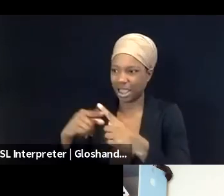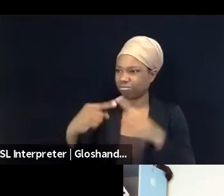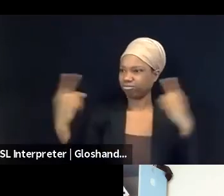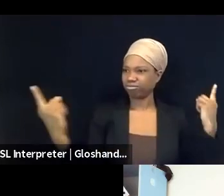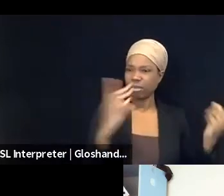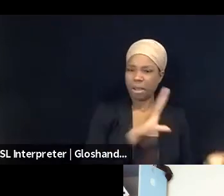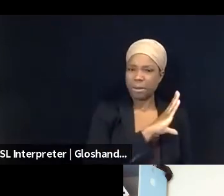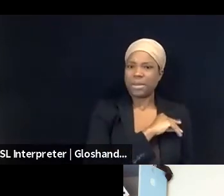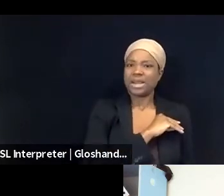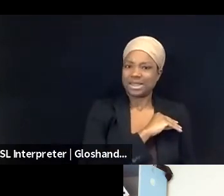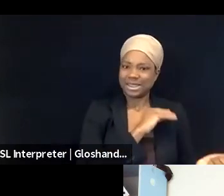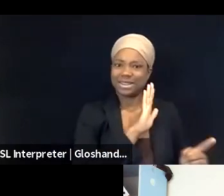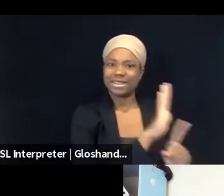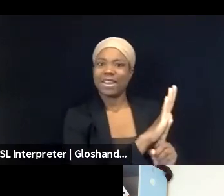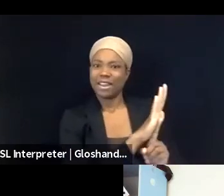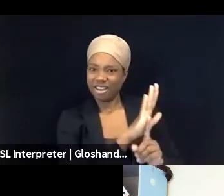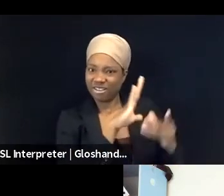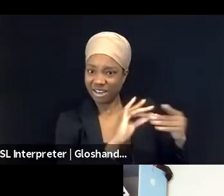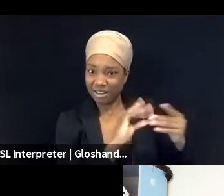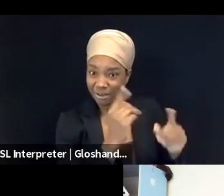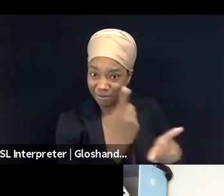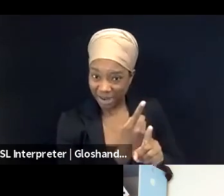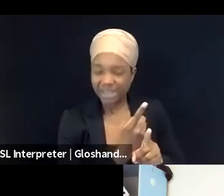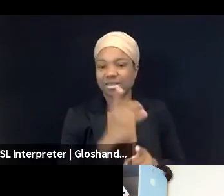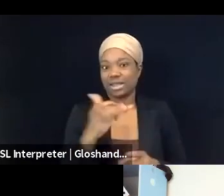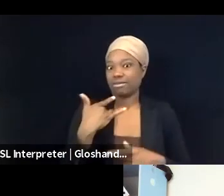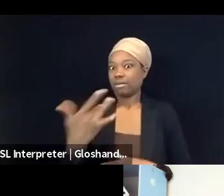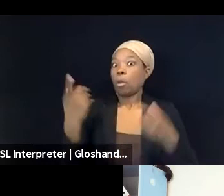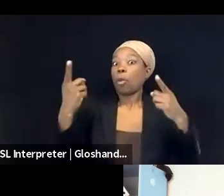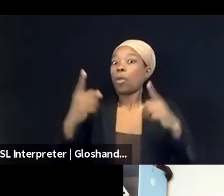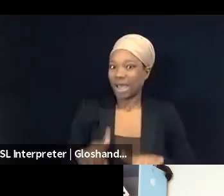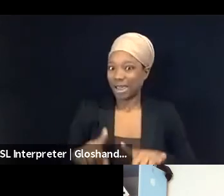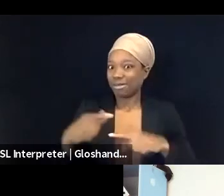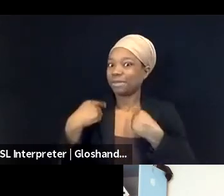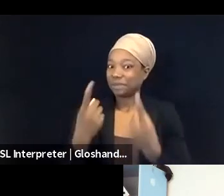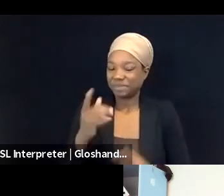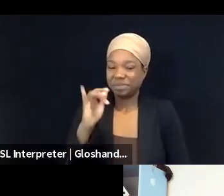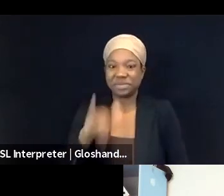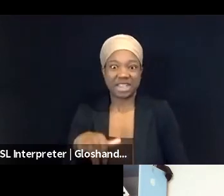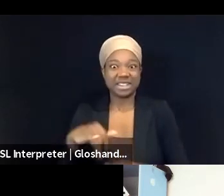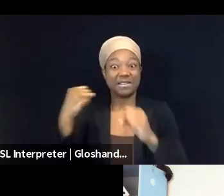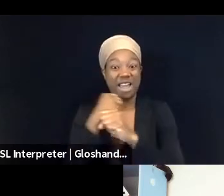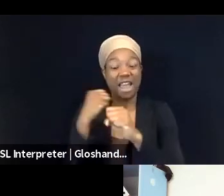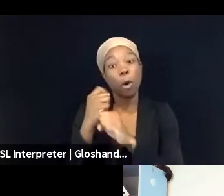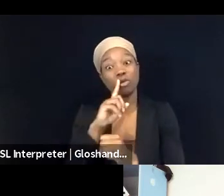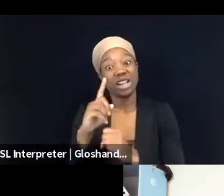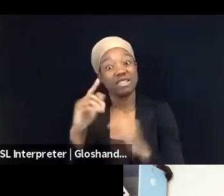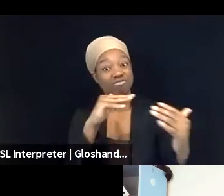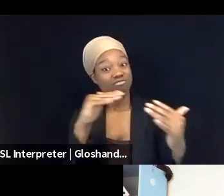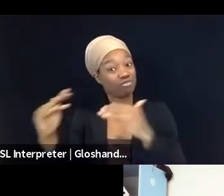So, this is normally what's happening, and this is the fight or the war that's happening in the last year on the narrative, but on the other hand,